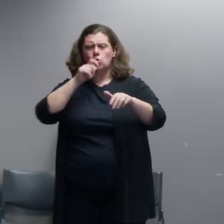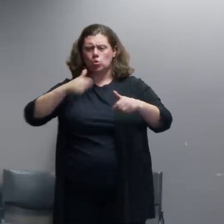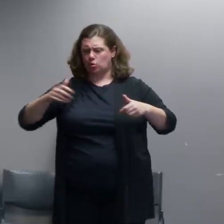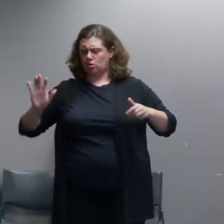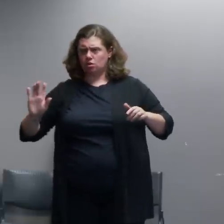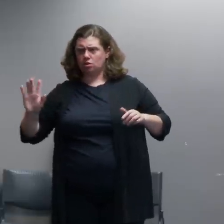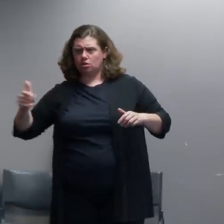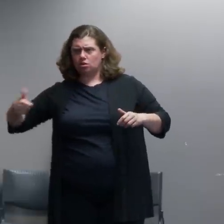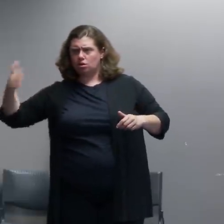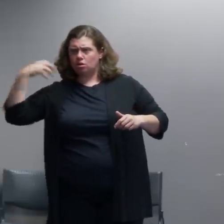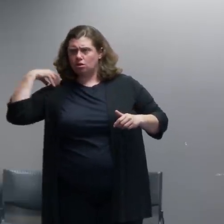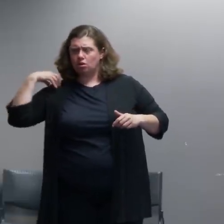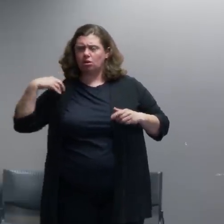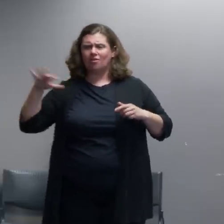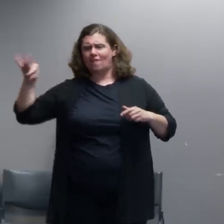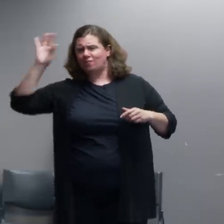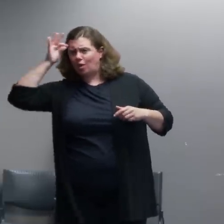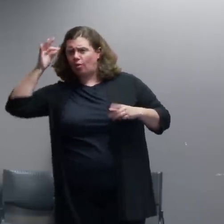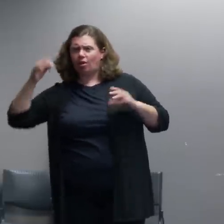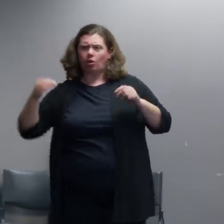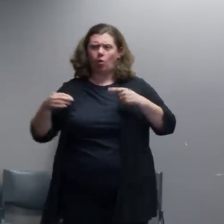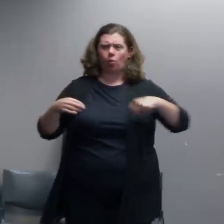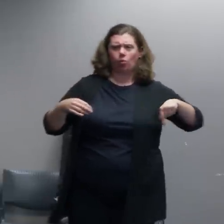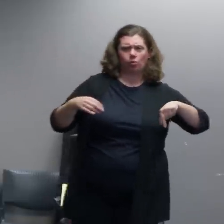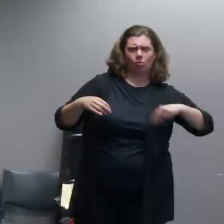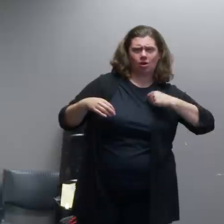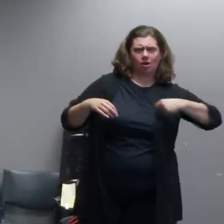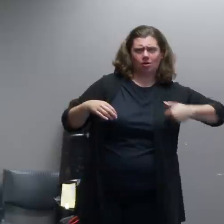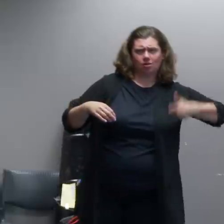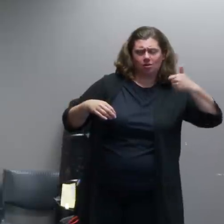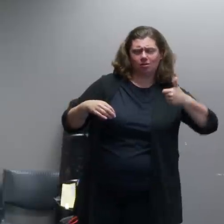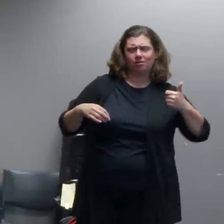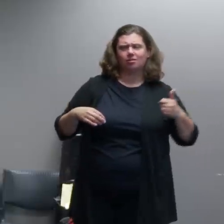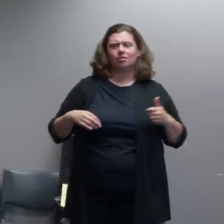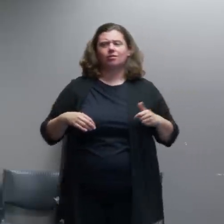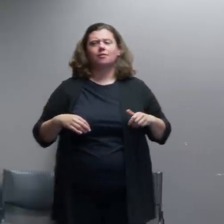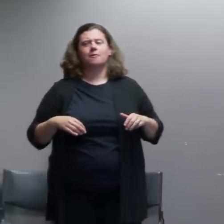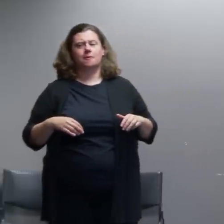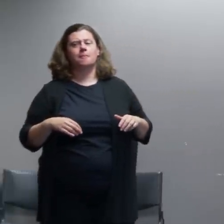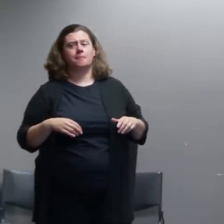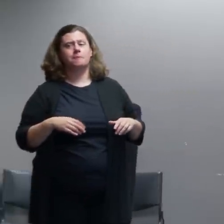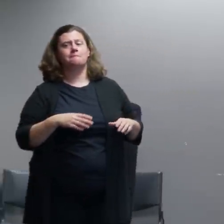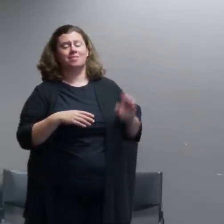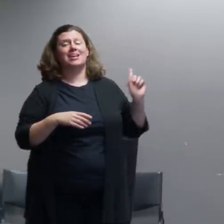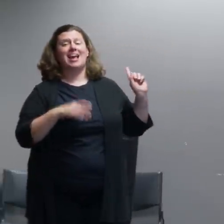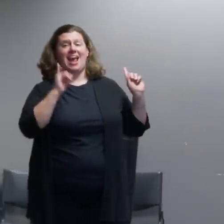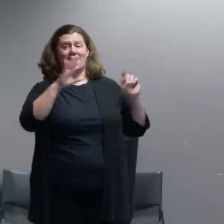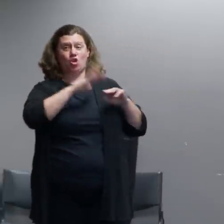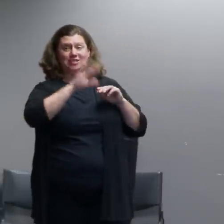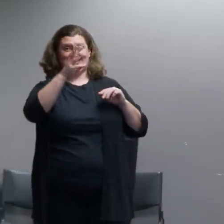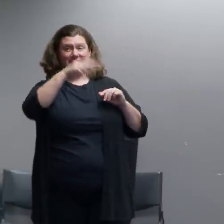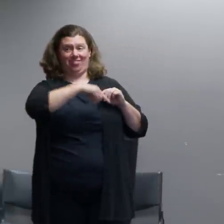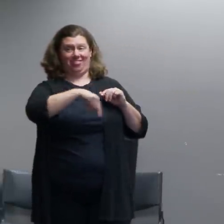Two different command elements? A: That's what I'm saying. If they went all the way to Sixth with us. Q: Is that tactically sound? That sounds